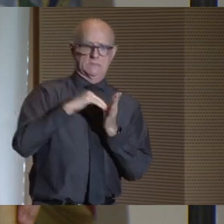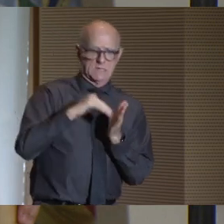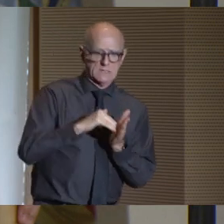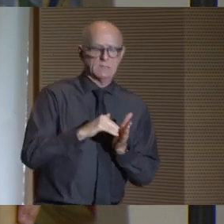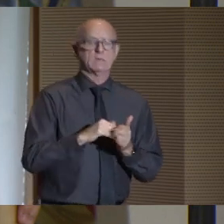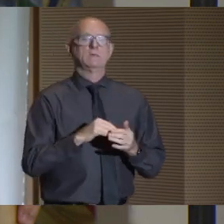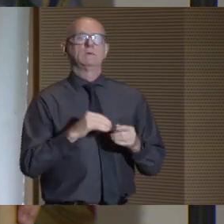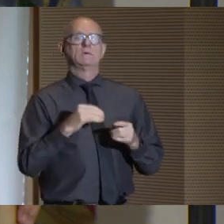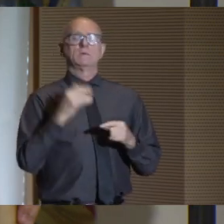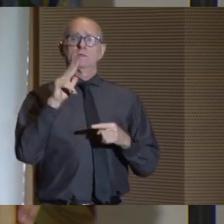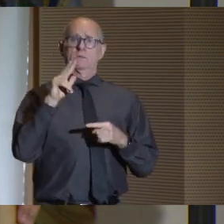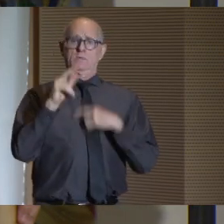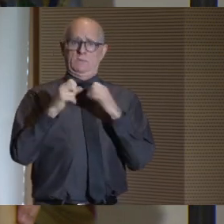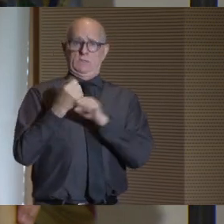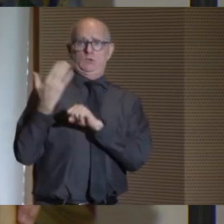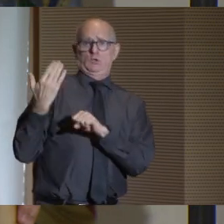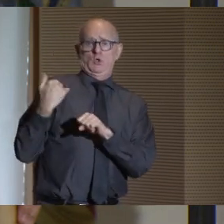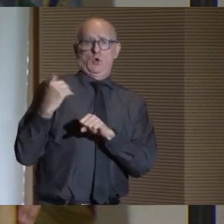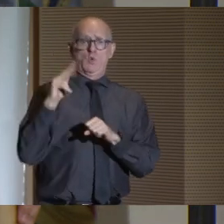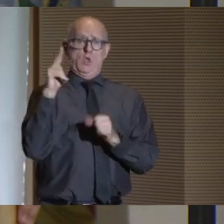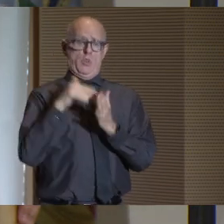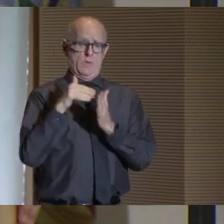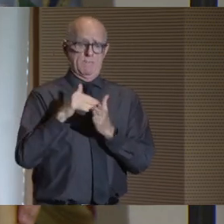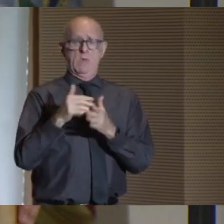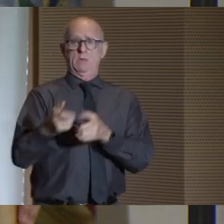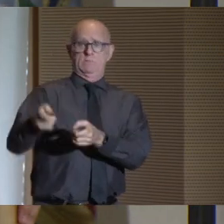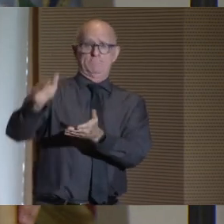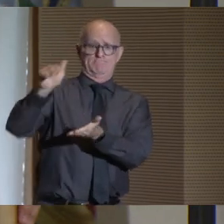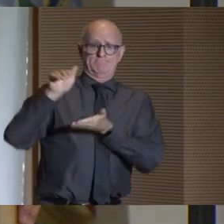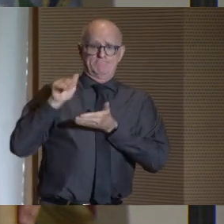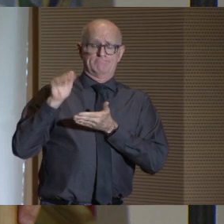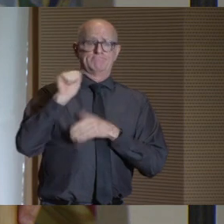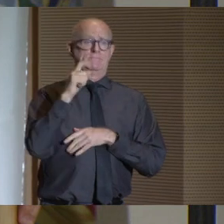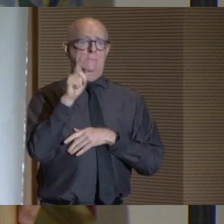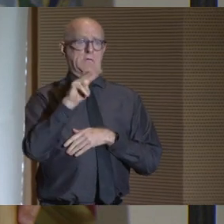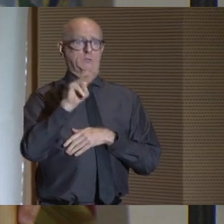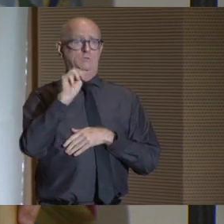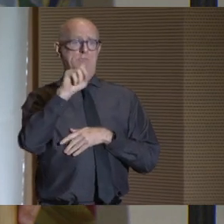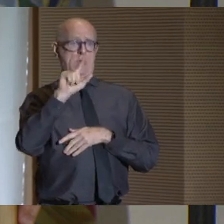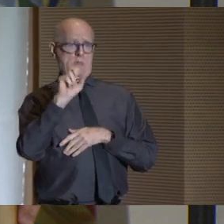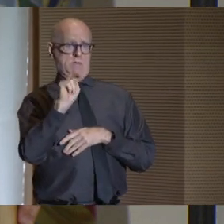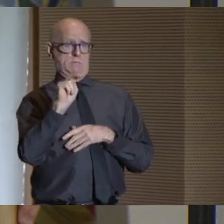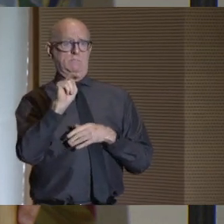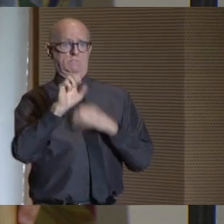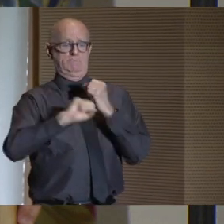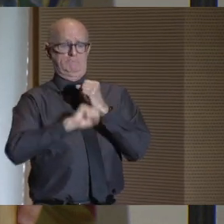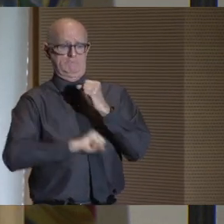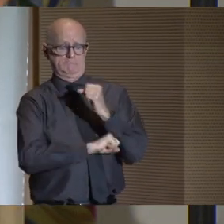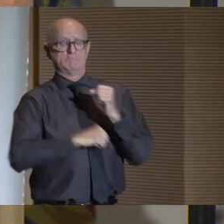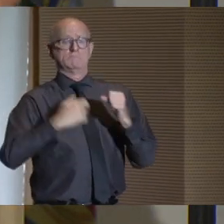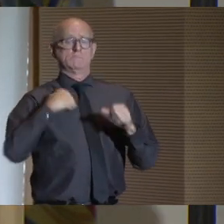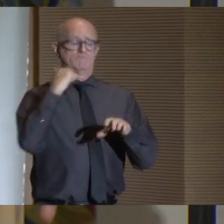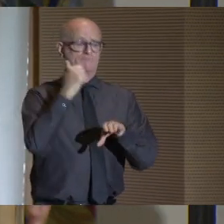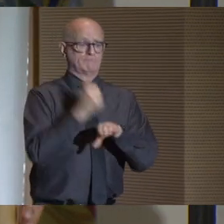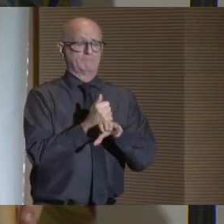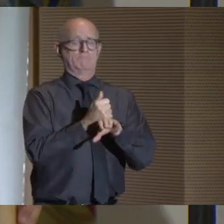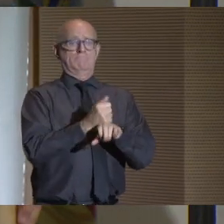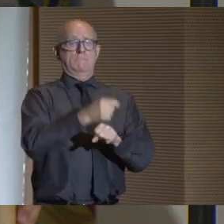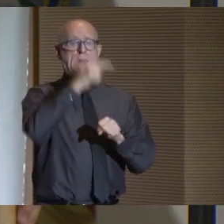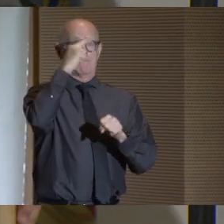Three years ago, with a $3 million gift from the Andrew W. Mellon Foundation, we launched our Black, Race, and Ethnic Studies Initiative,